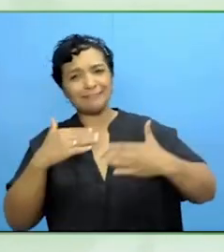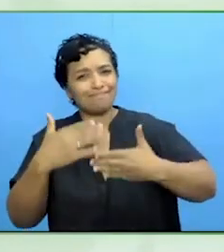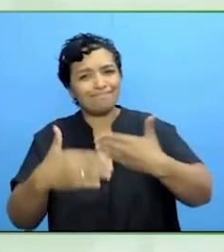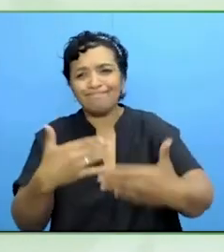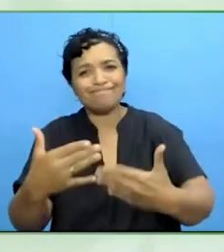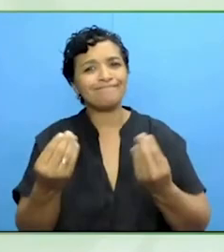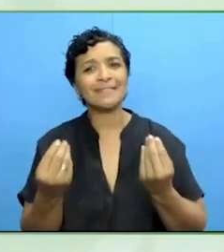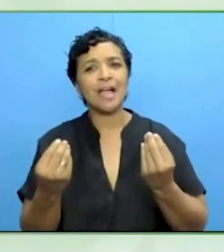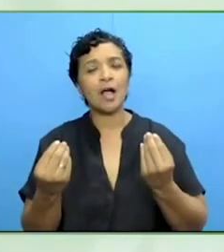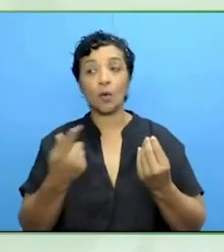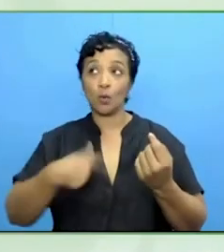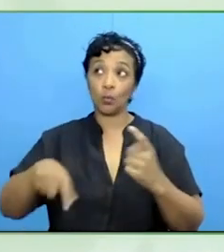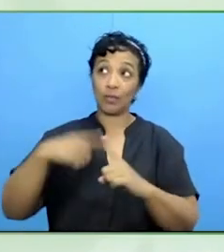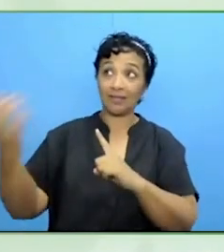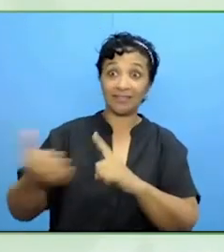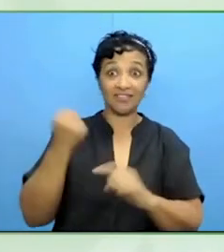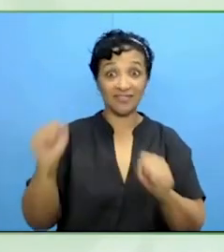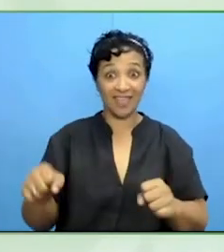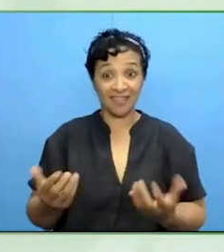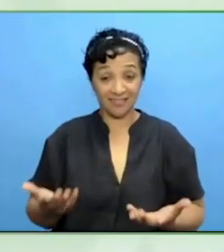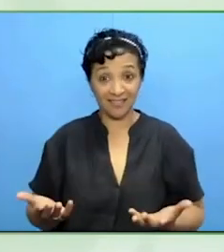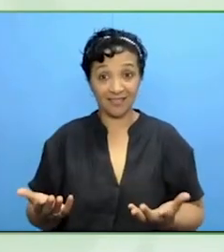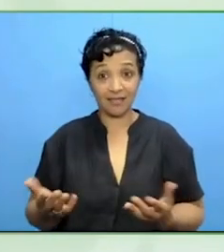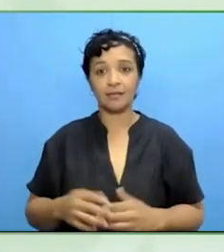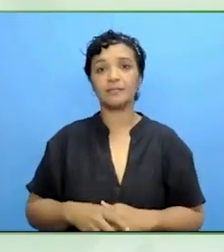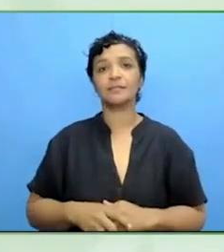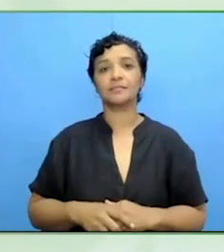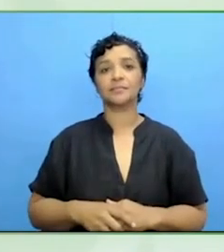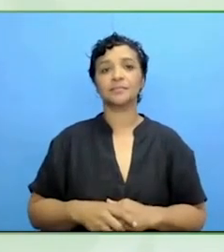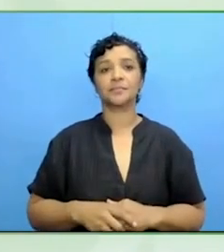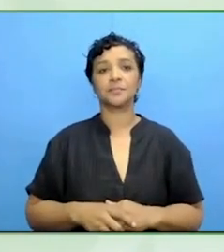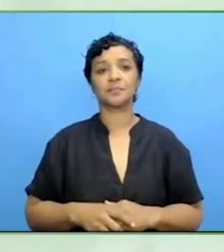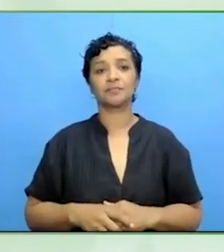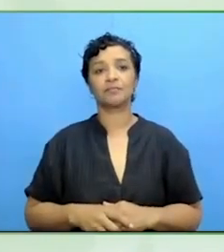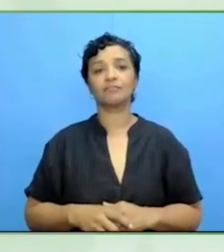We saw this at the start of the virus pandemic.